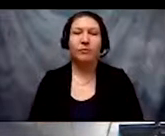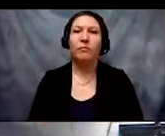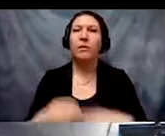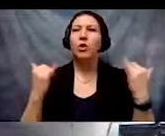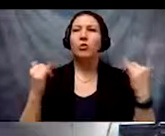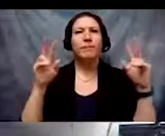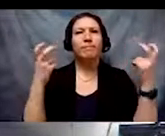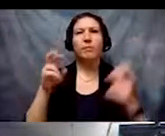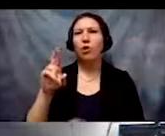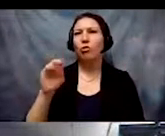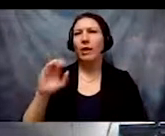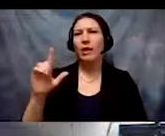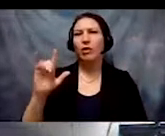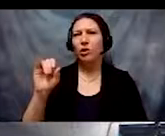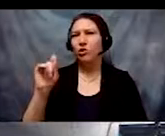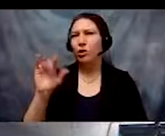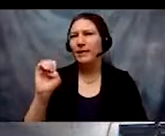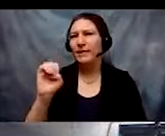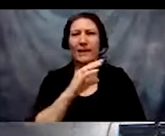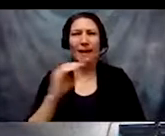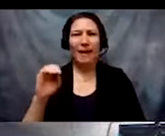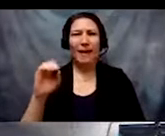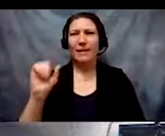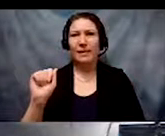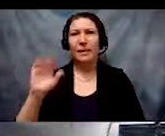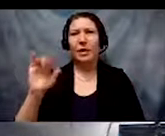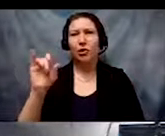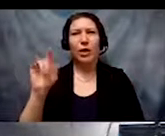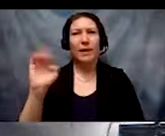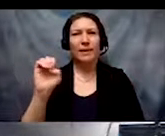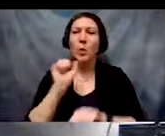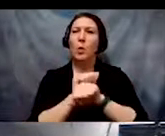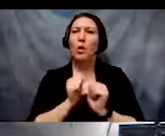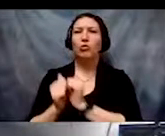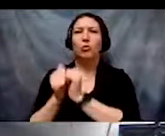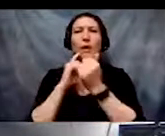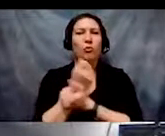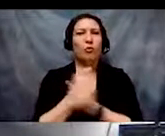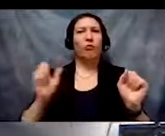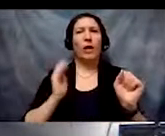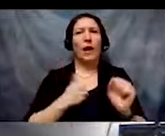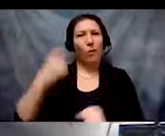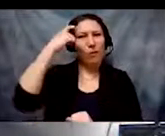Disability Justice: Working Together to Free Our Minds & Bodies." The photo on the slide